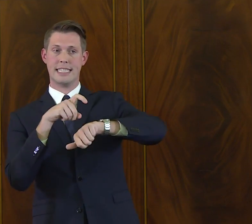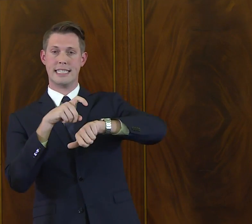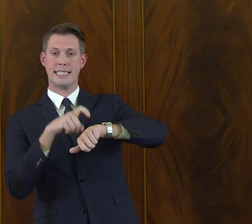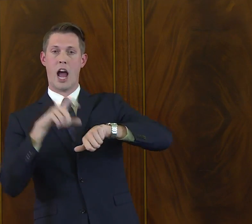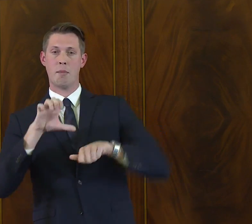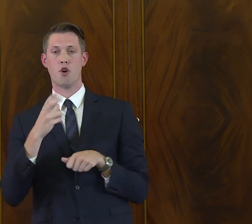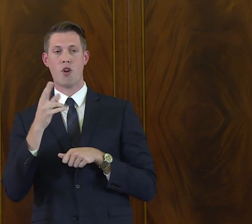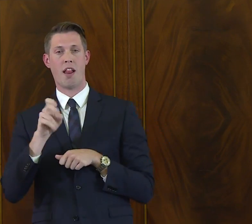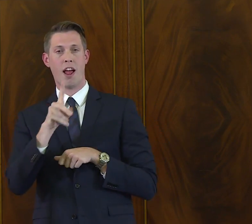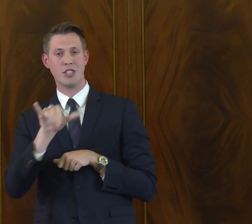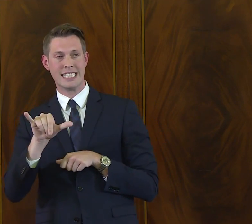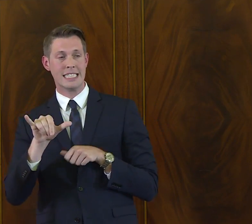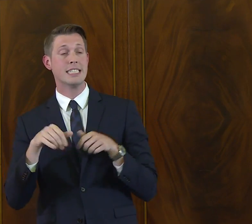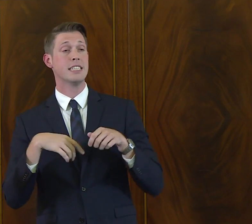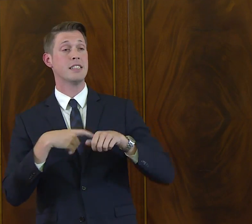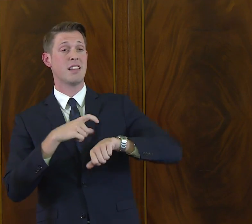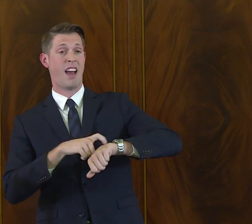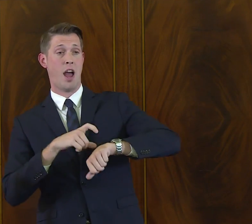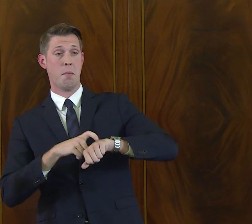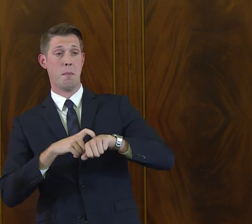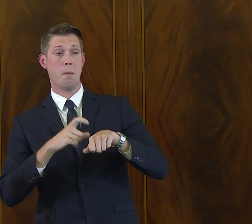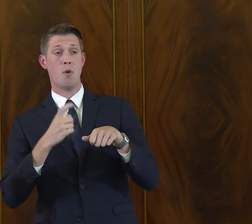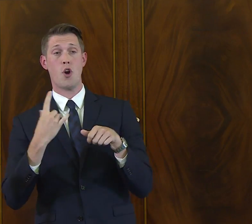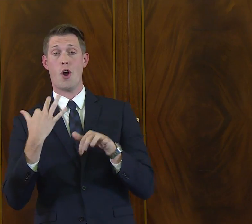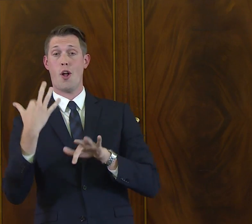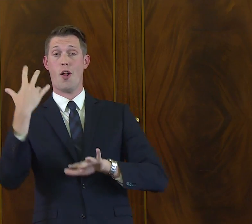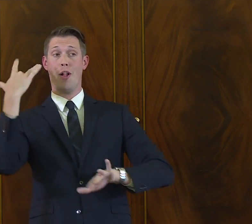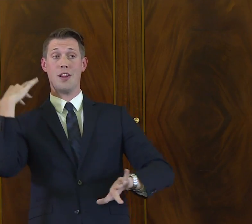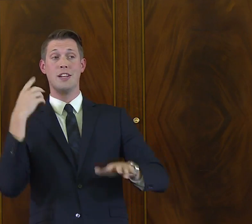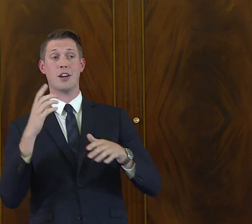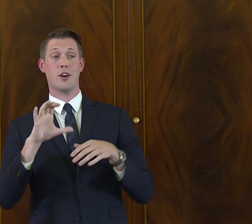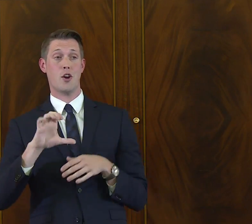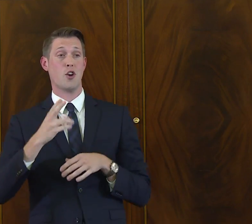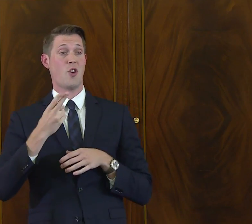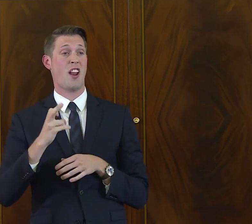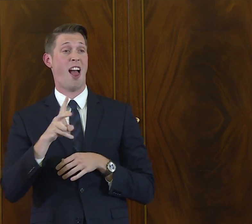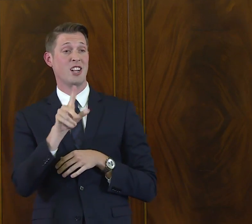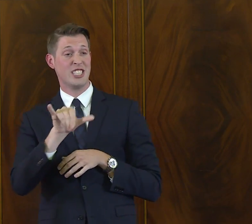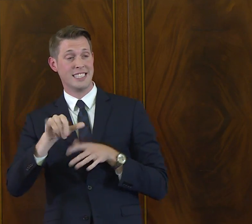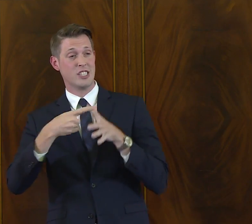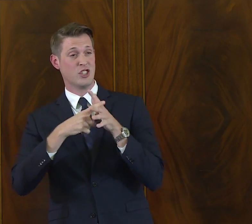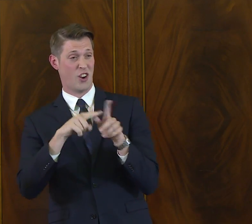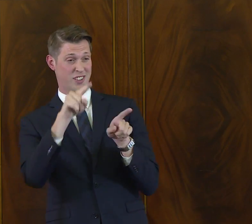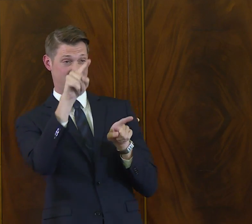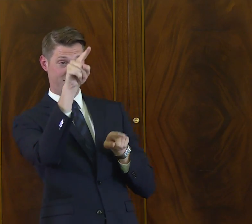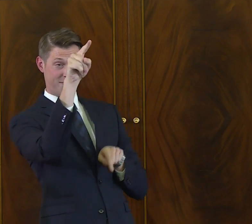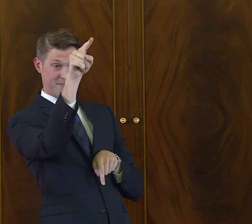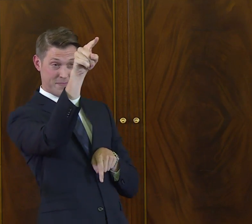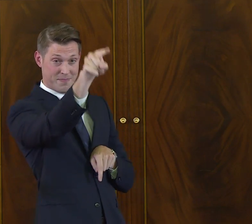So if you'd like to start looking at the chronology